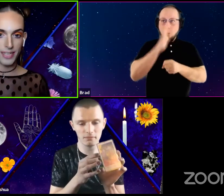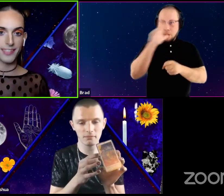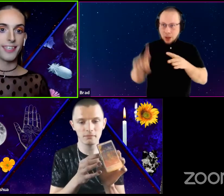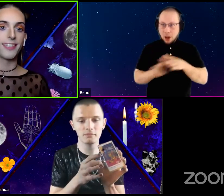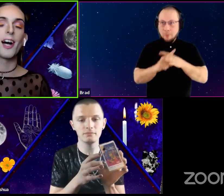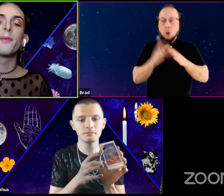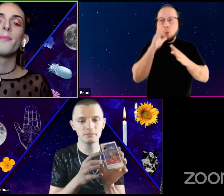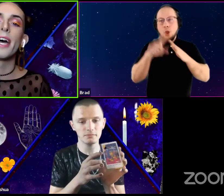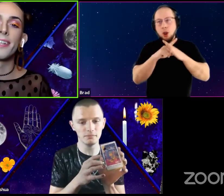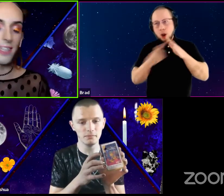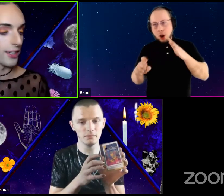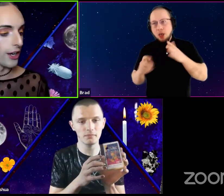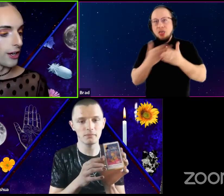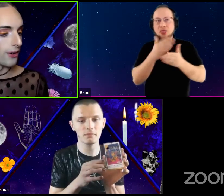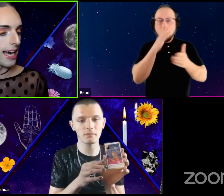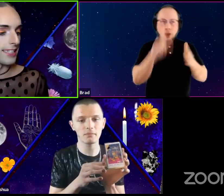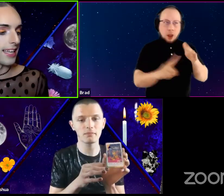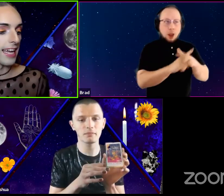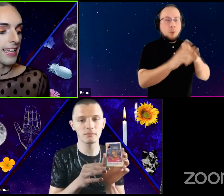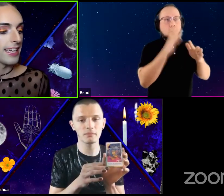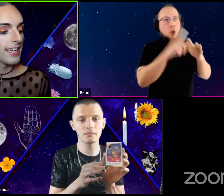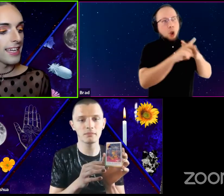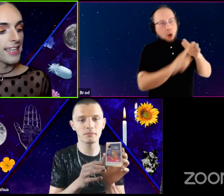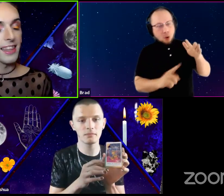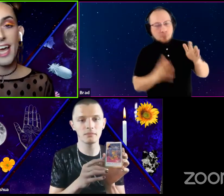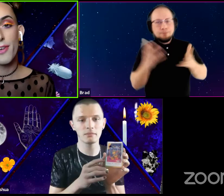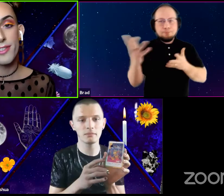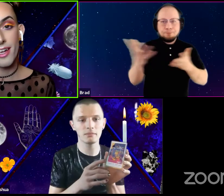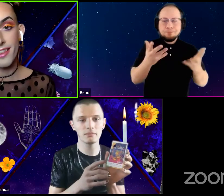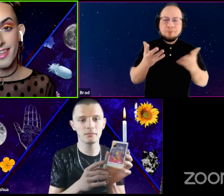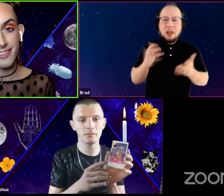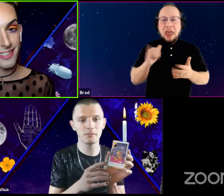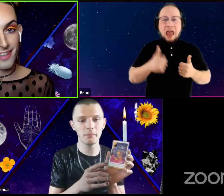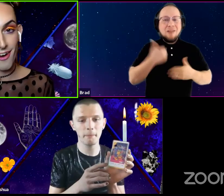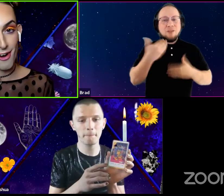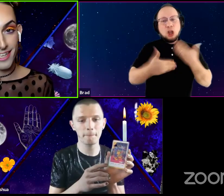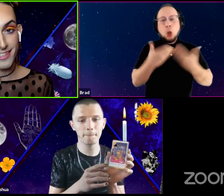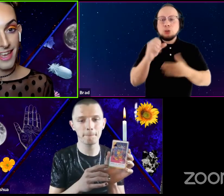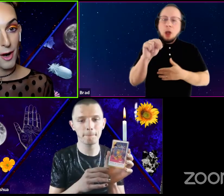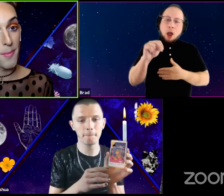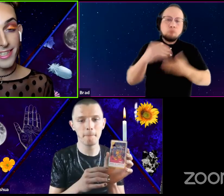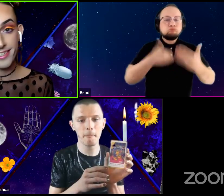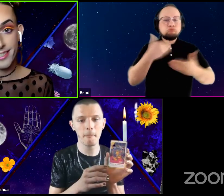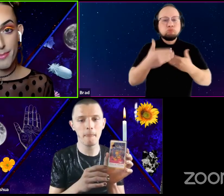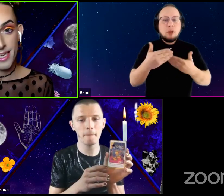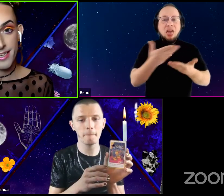Rest is going to come and it's going to go. And like life goes on and things as are as they are meant to be.